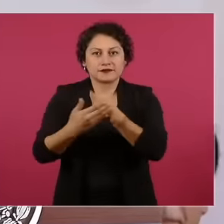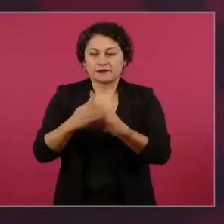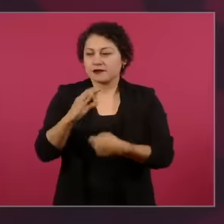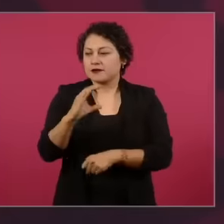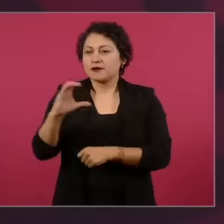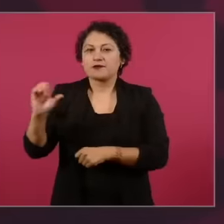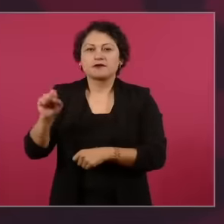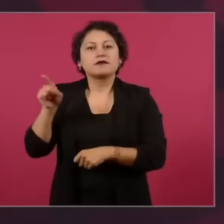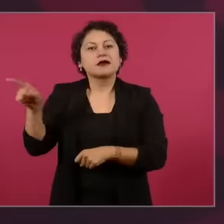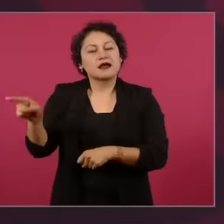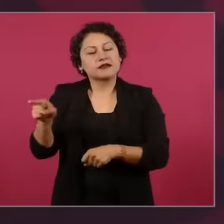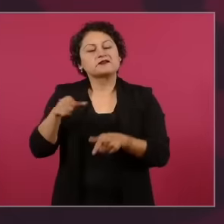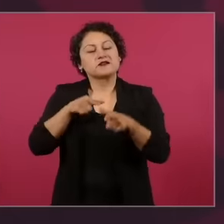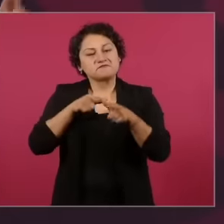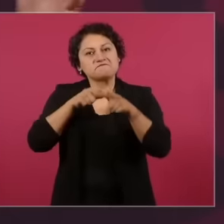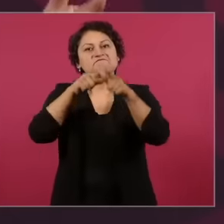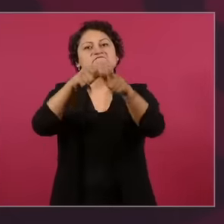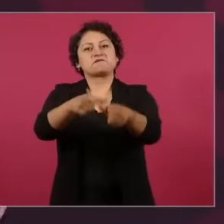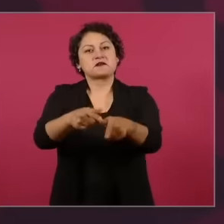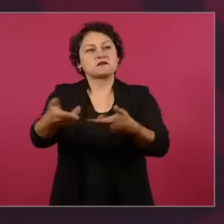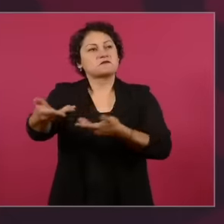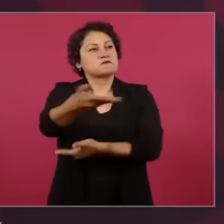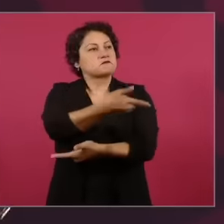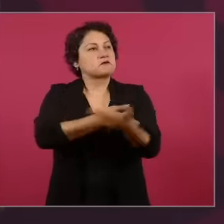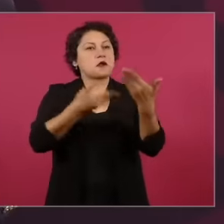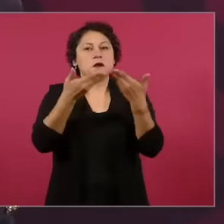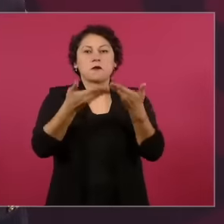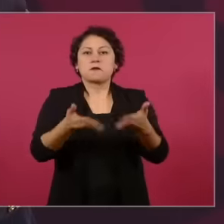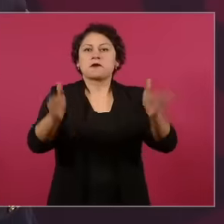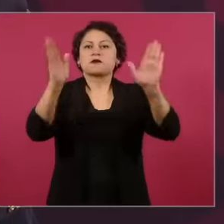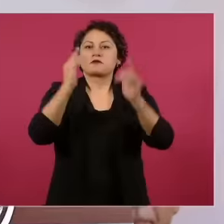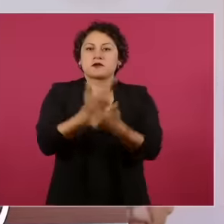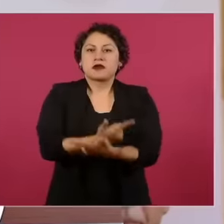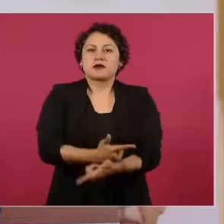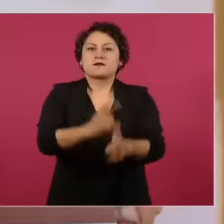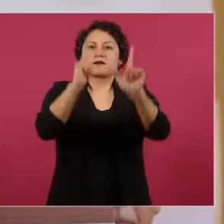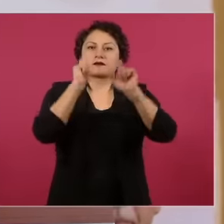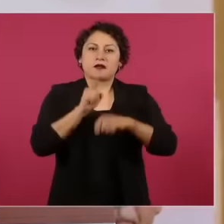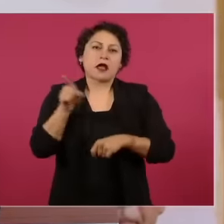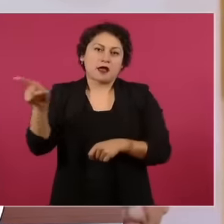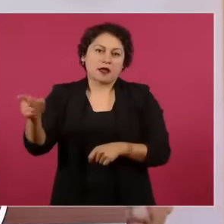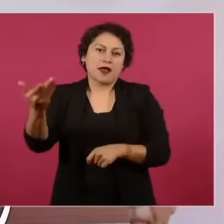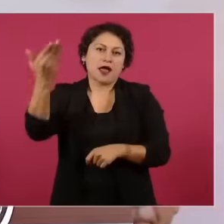this freedom from the exercise that she already announced that she will continue in the mornings